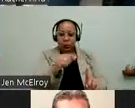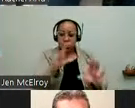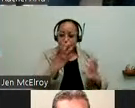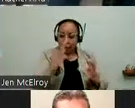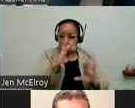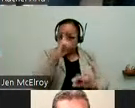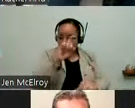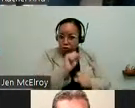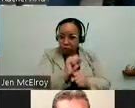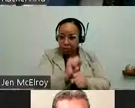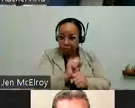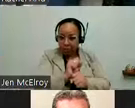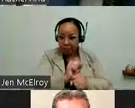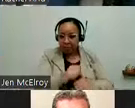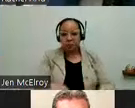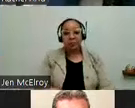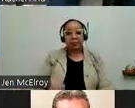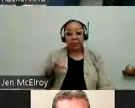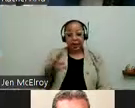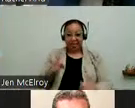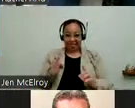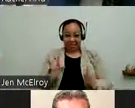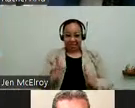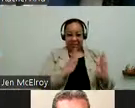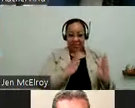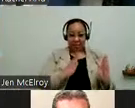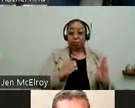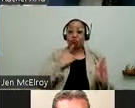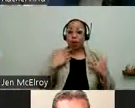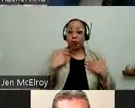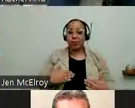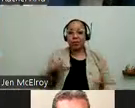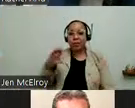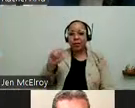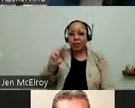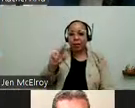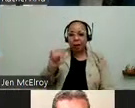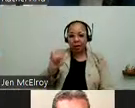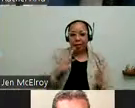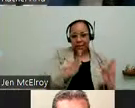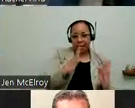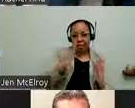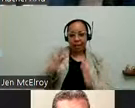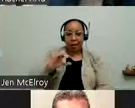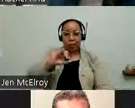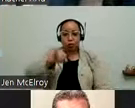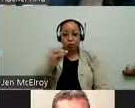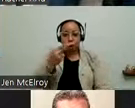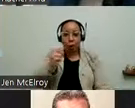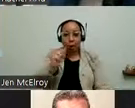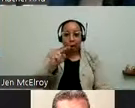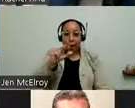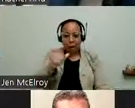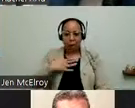want to find jobs. So I'm going to start all the way at the end, Joanna